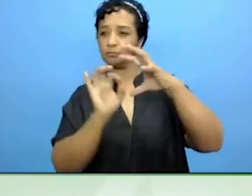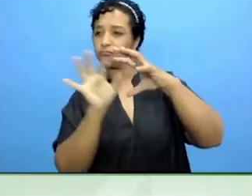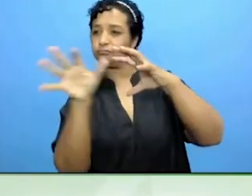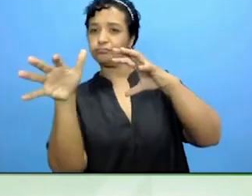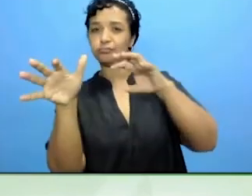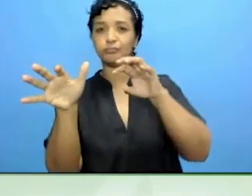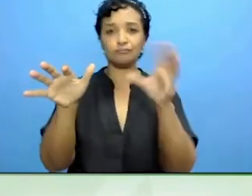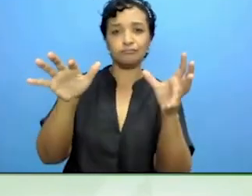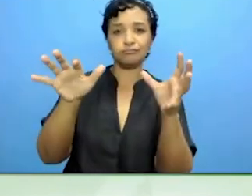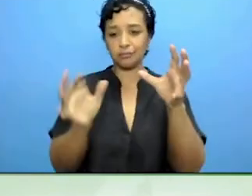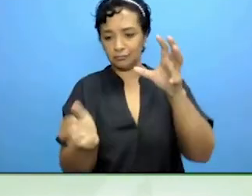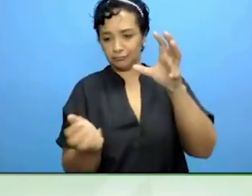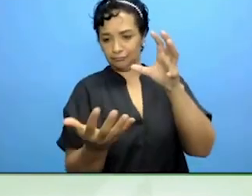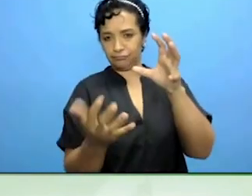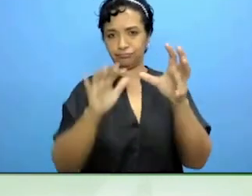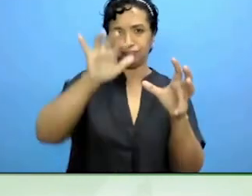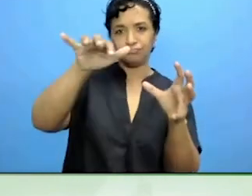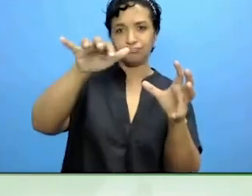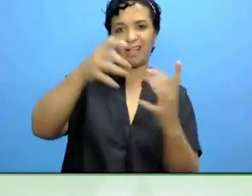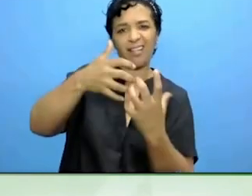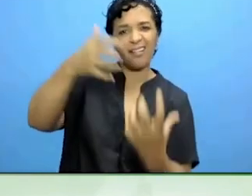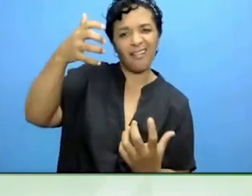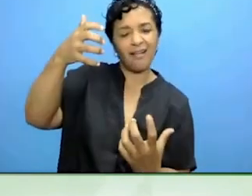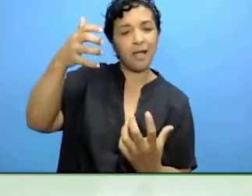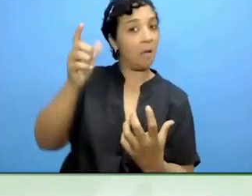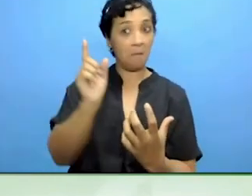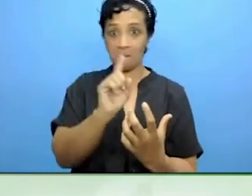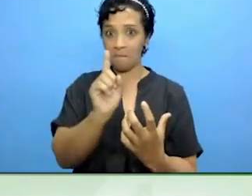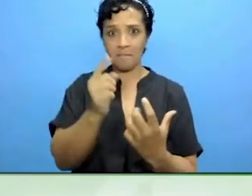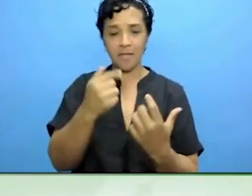Listening to people here at the Zero Project Conference, we are working along